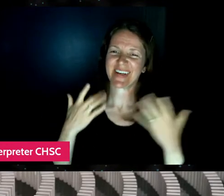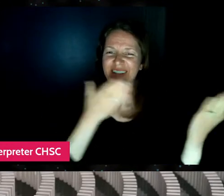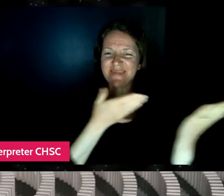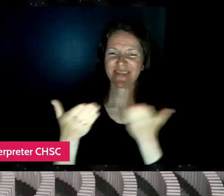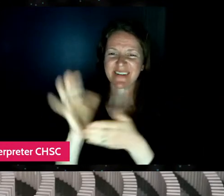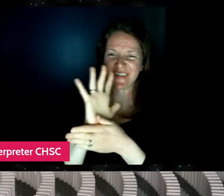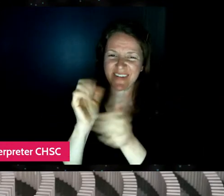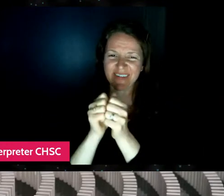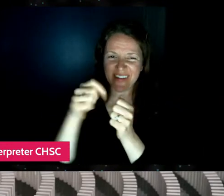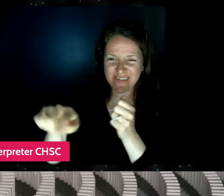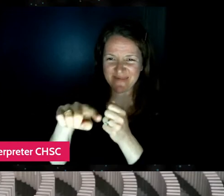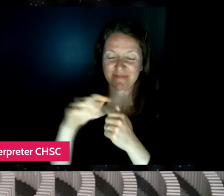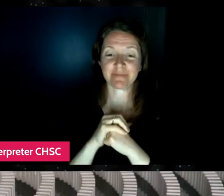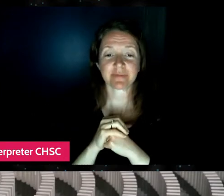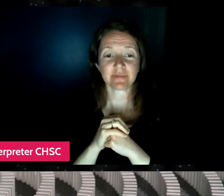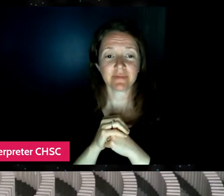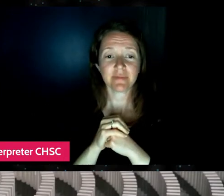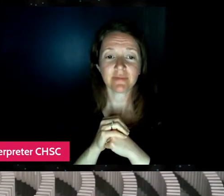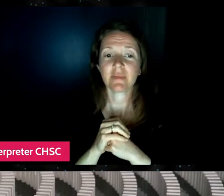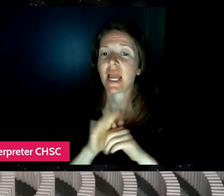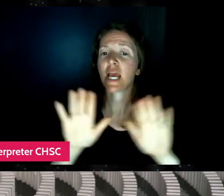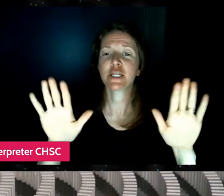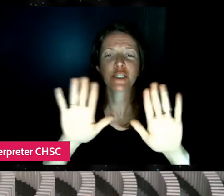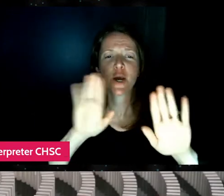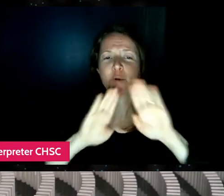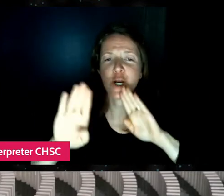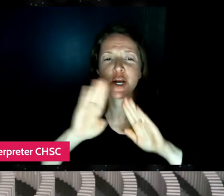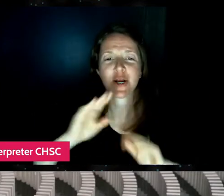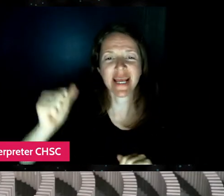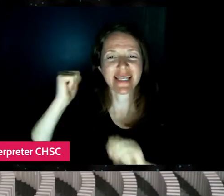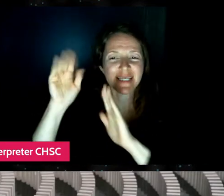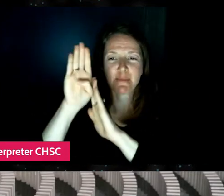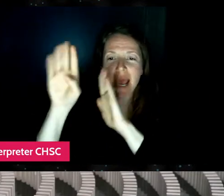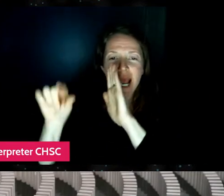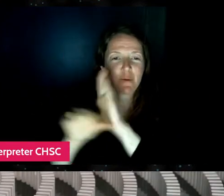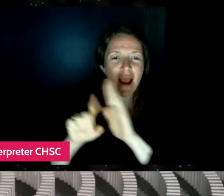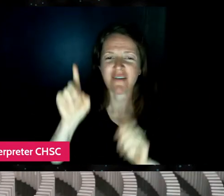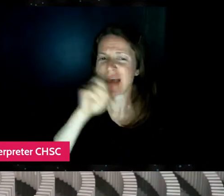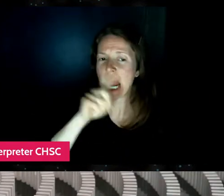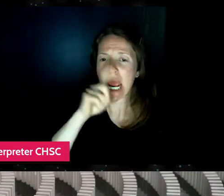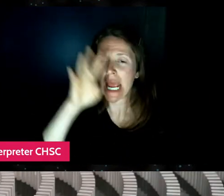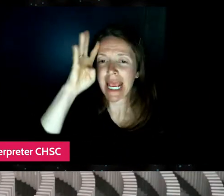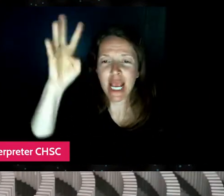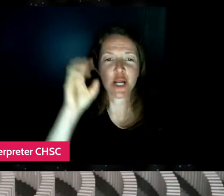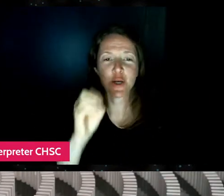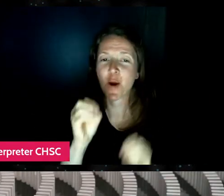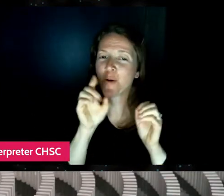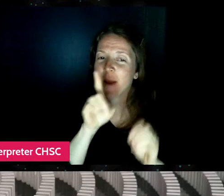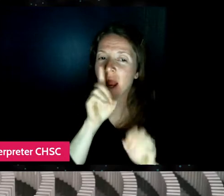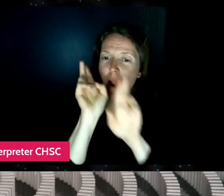Everybody, nobody worry, this is a fake background behind me. No dominoes are gonna fall.